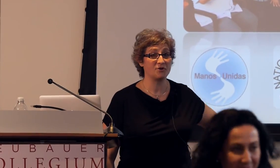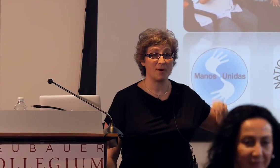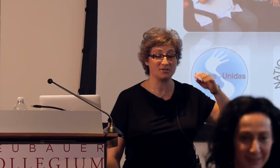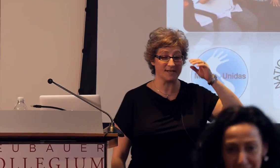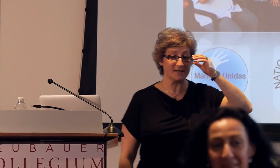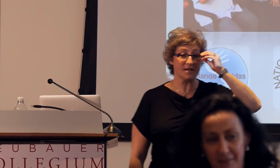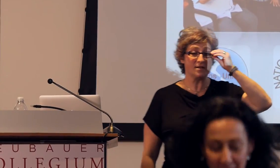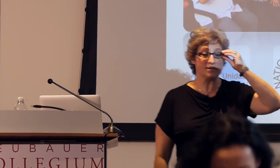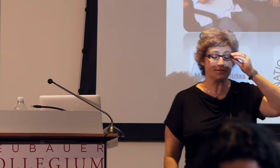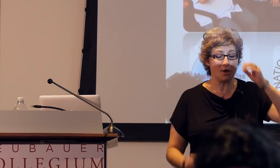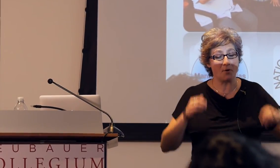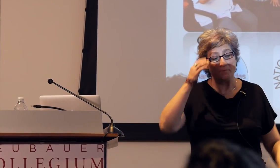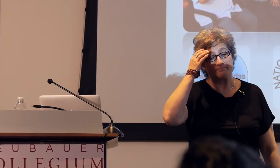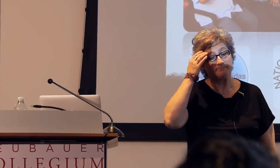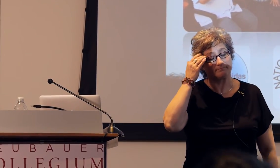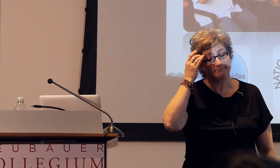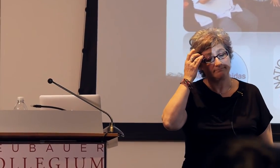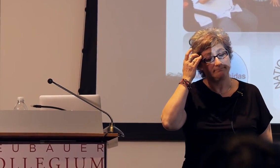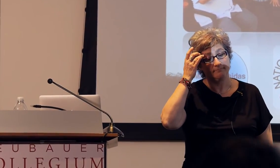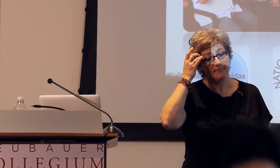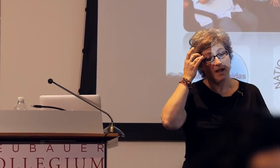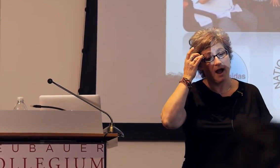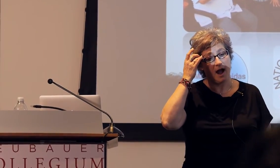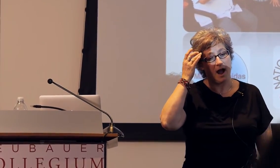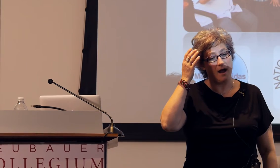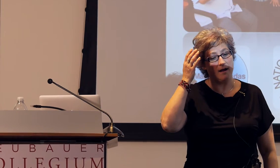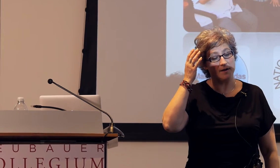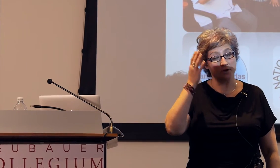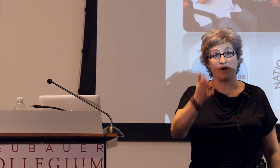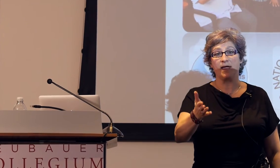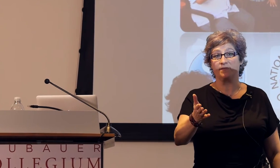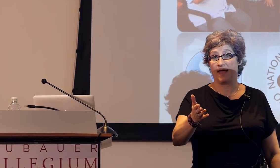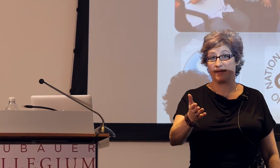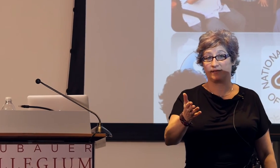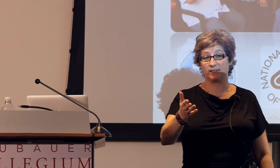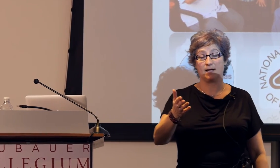Thanks for your question. So, you're right that co-speech gesture